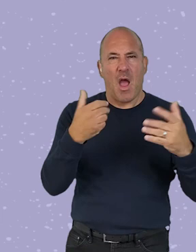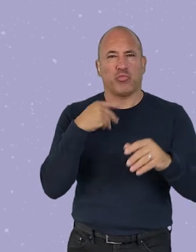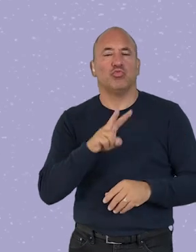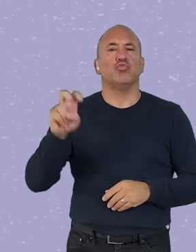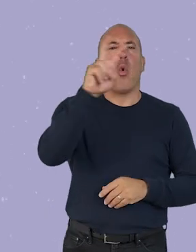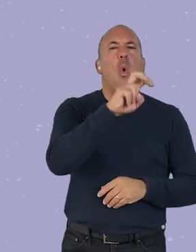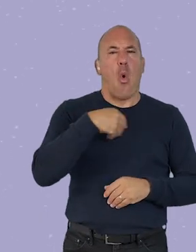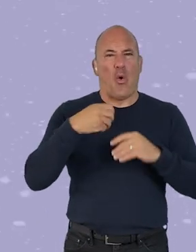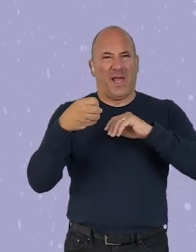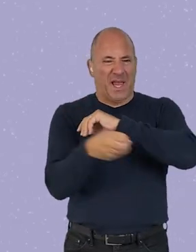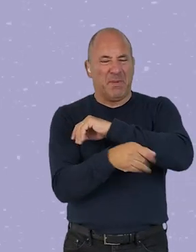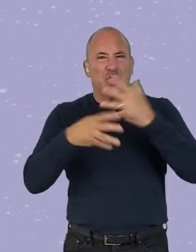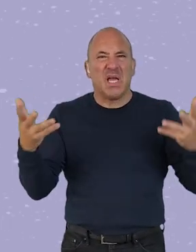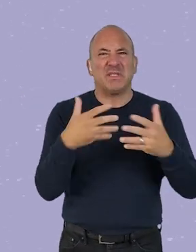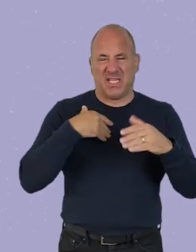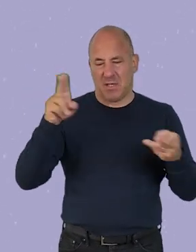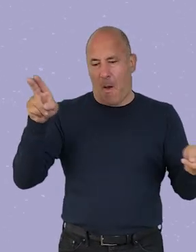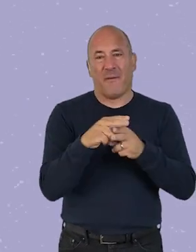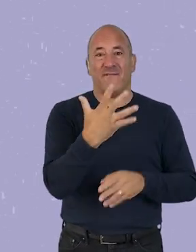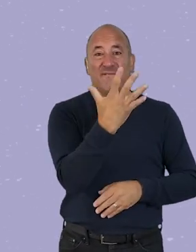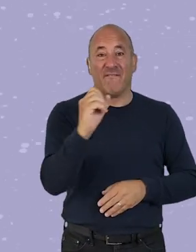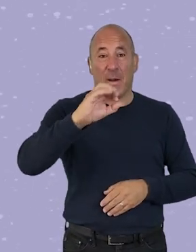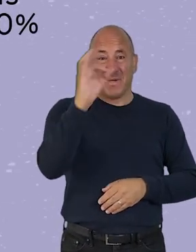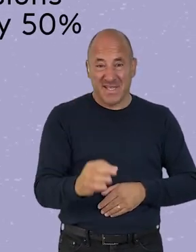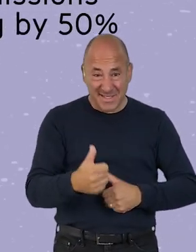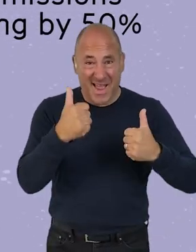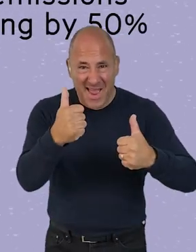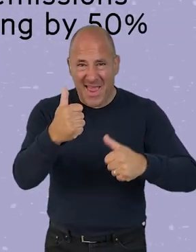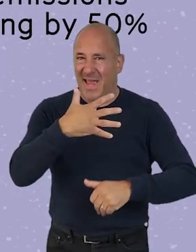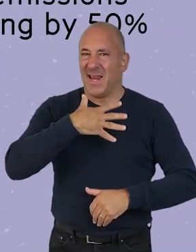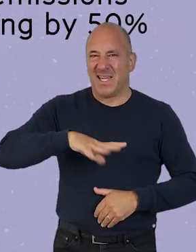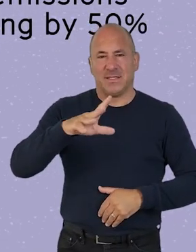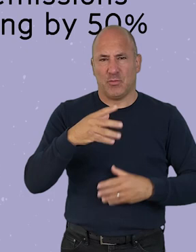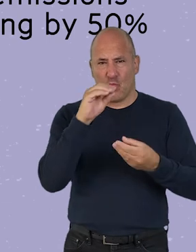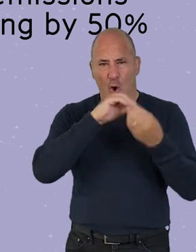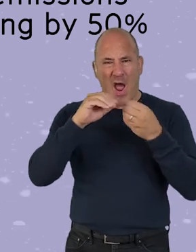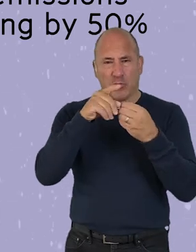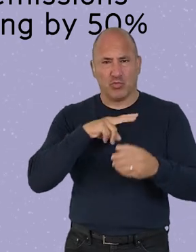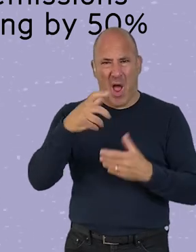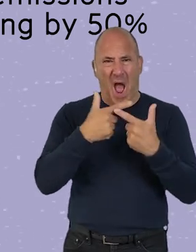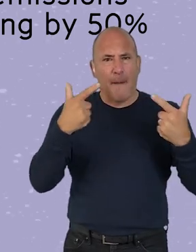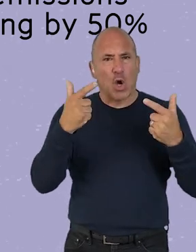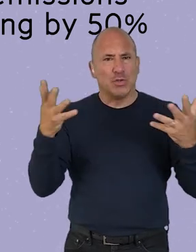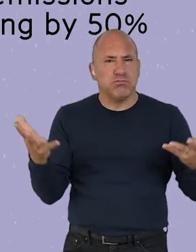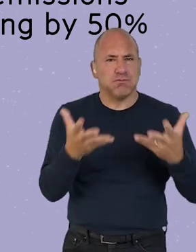of reducing your emissions from touring by 50%. To do this, you would first need to commit to measuring your emissions from touring, which takes time,